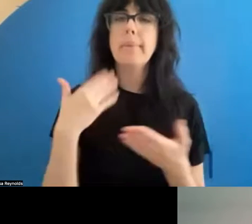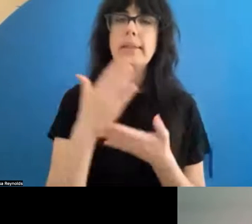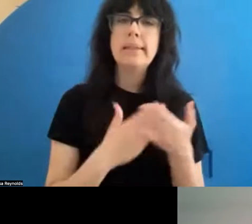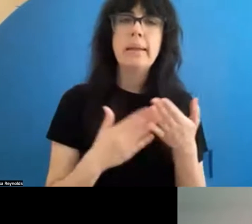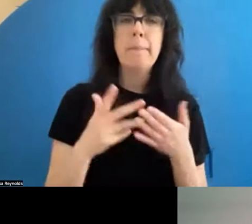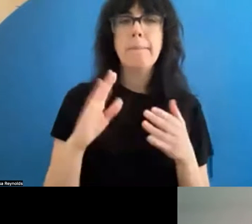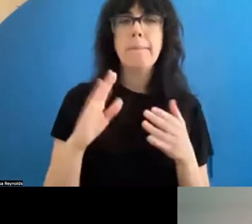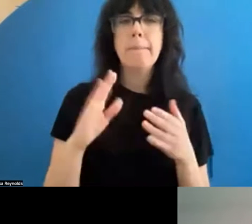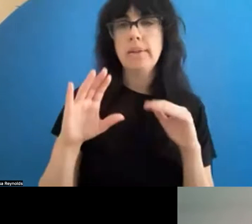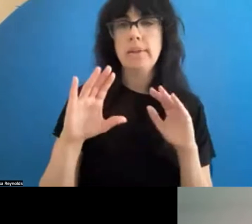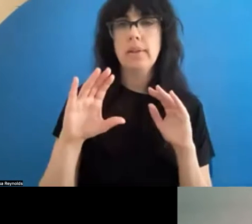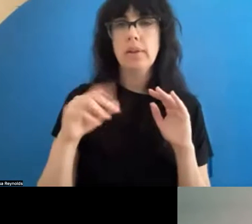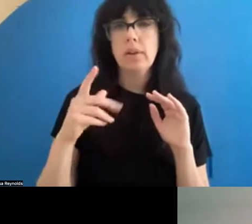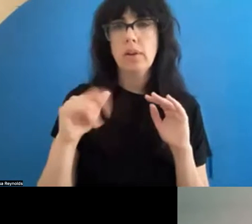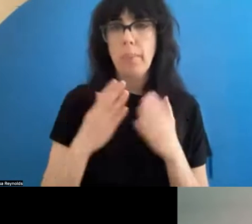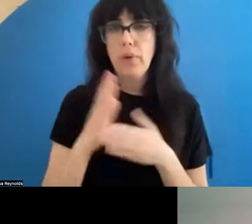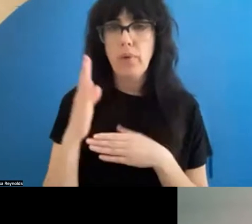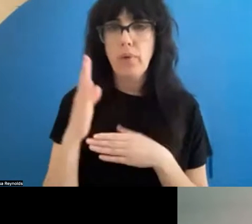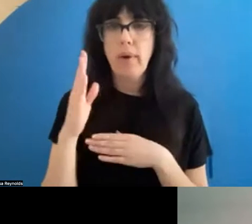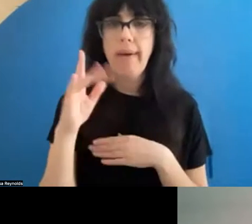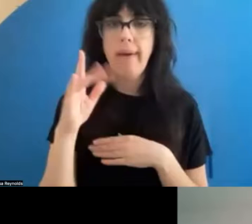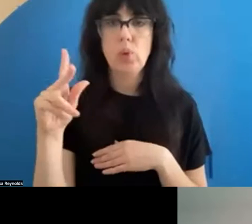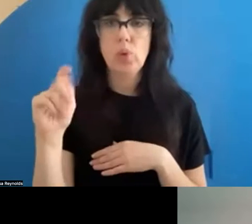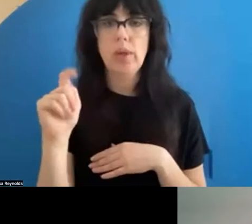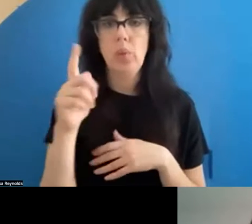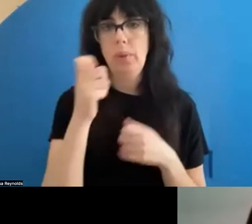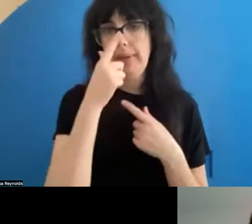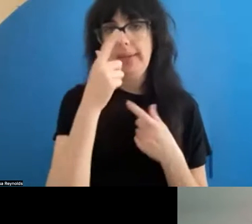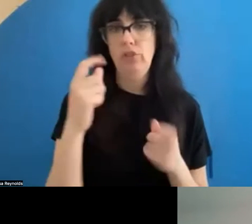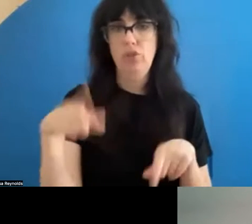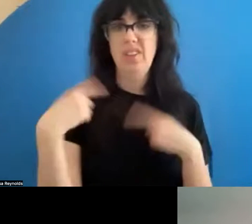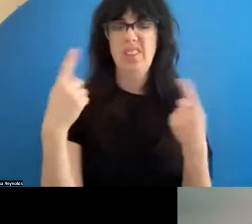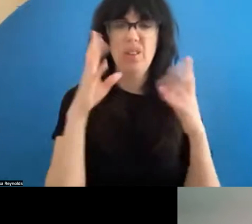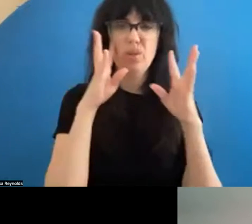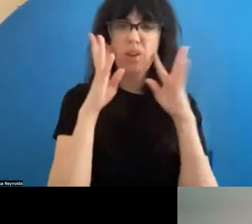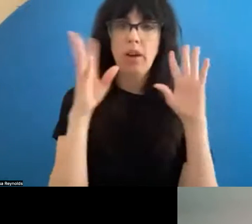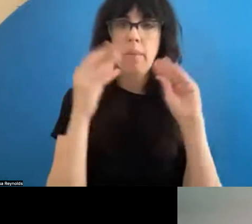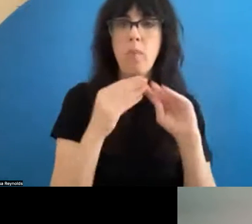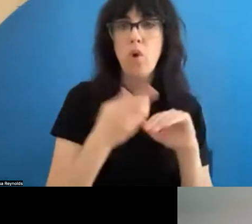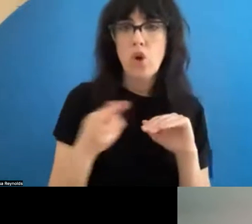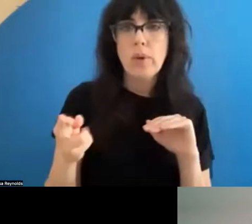have been interested in a good long while in creating even more resources and support for the dance field